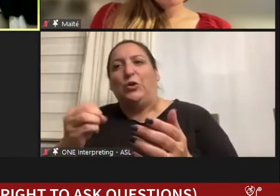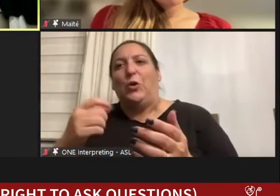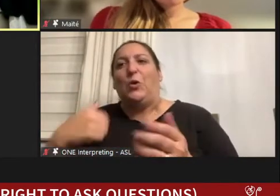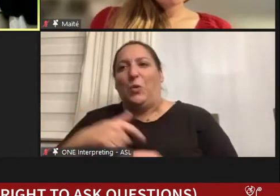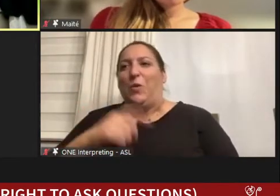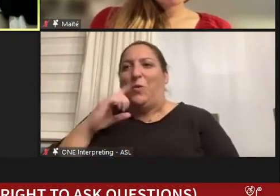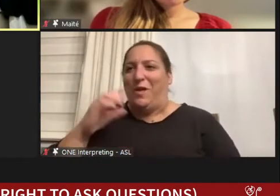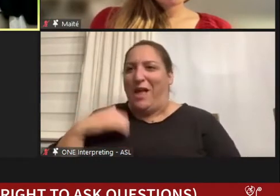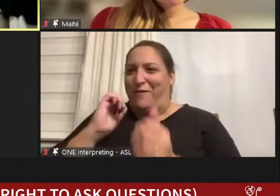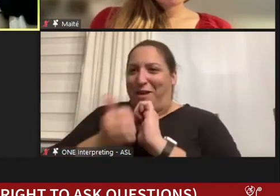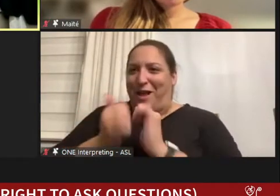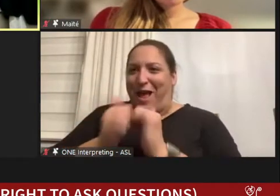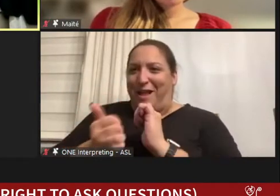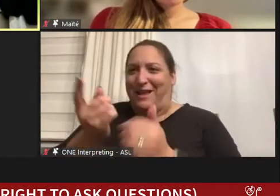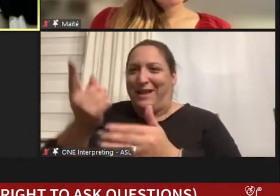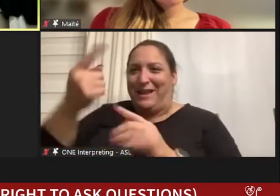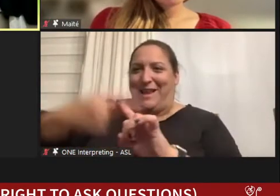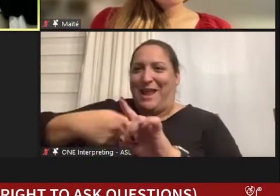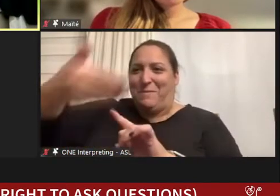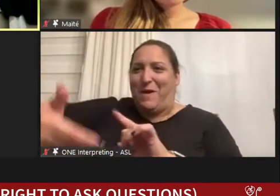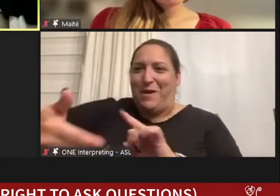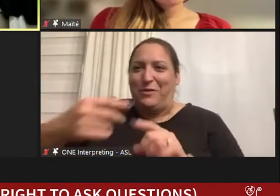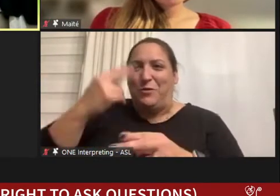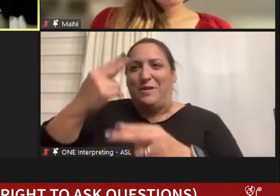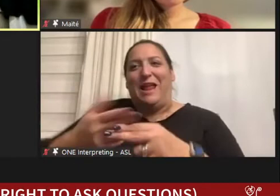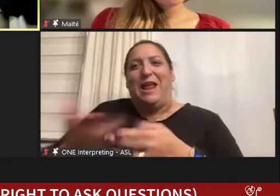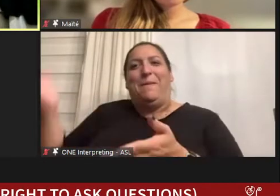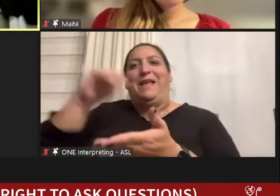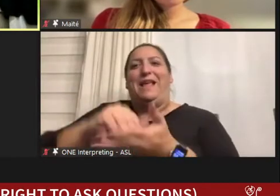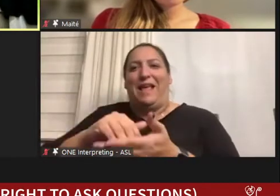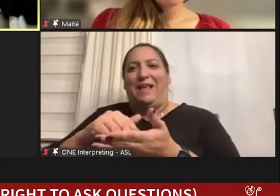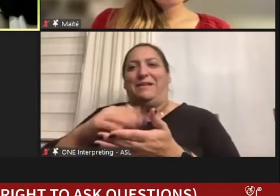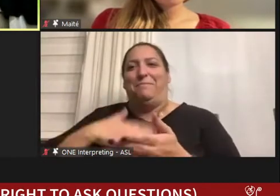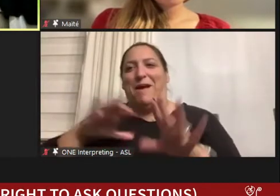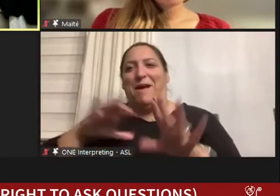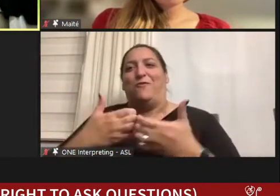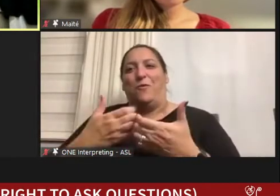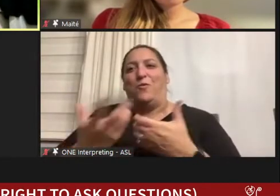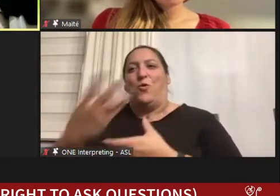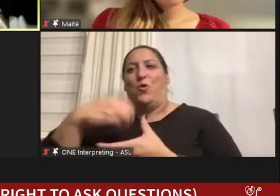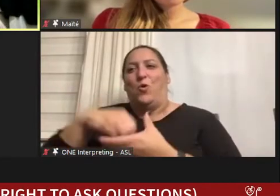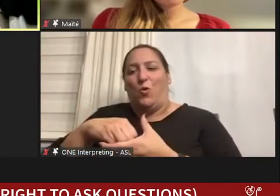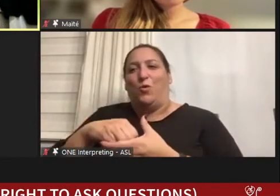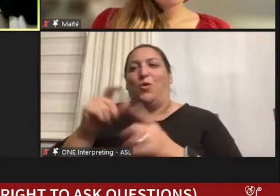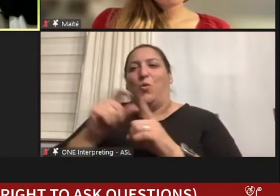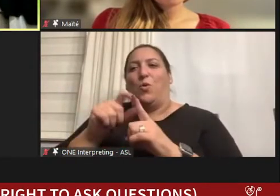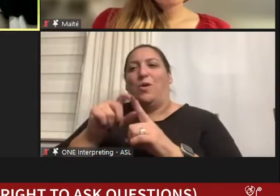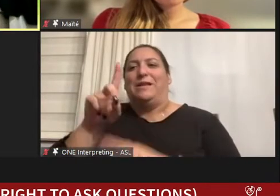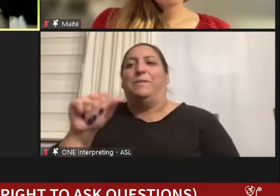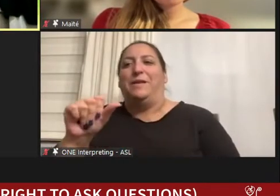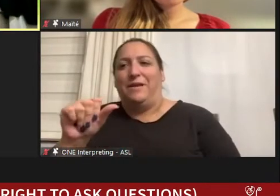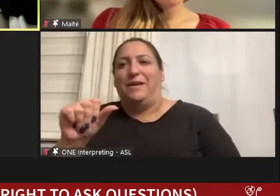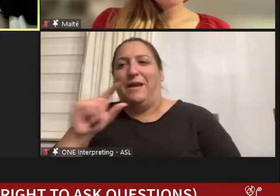next month to rename SMAC to incorporate the word disability and hopefully chronic illness and there